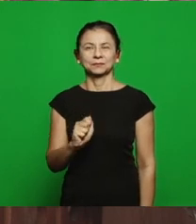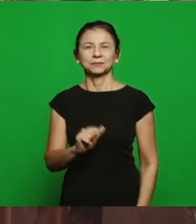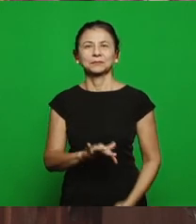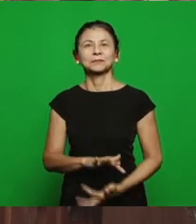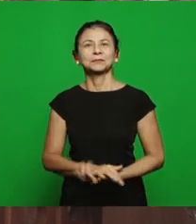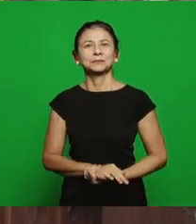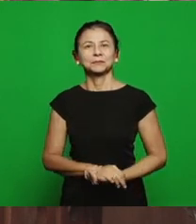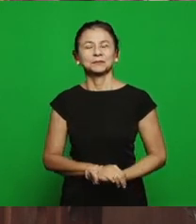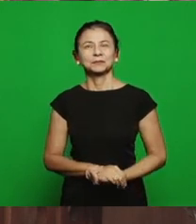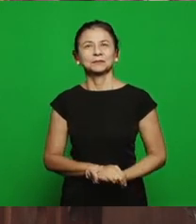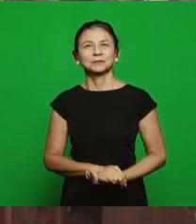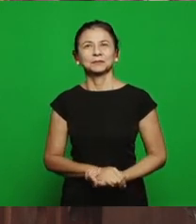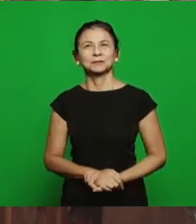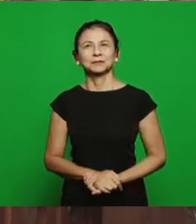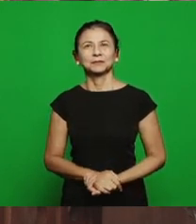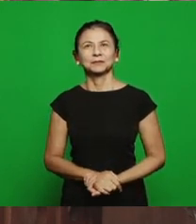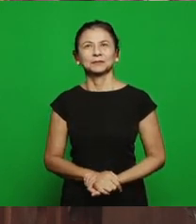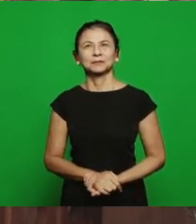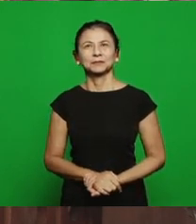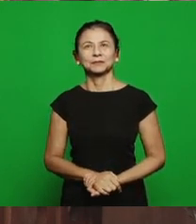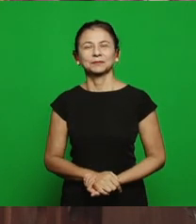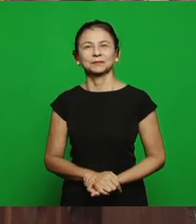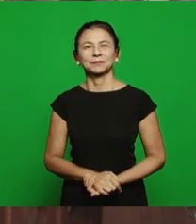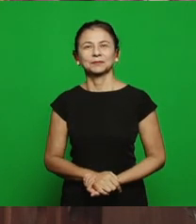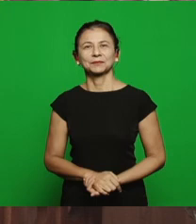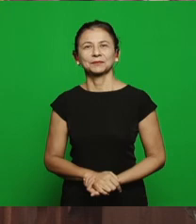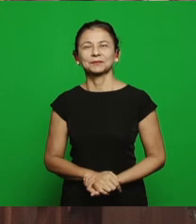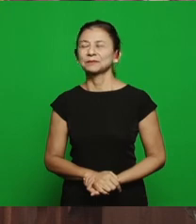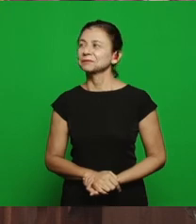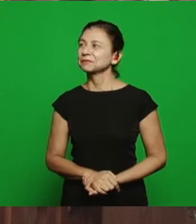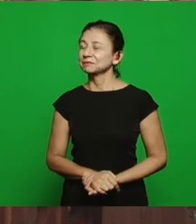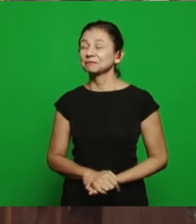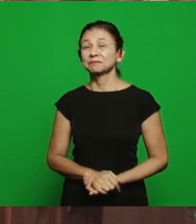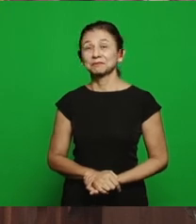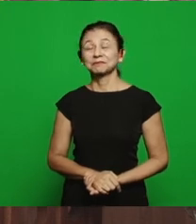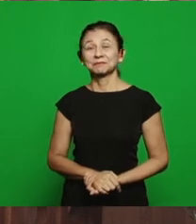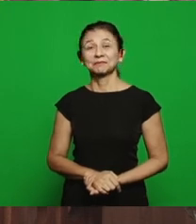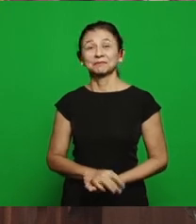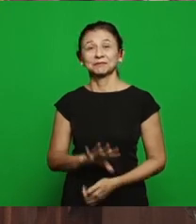have it? Yes, see, in Belgium and here we have